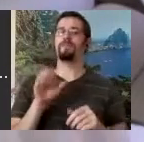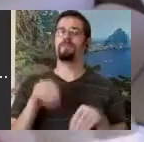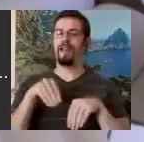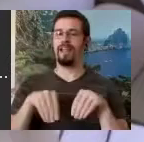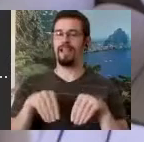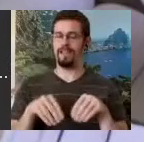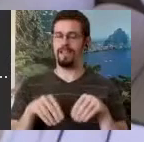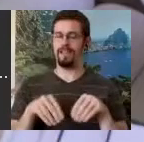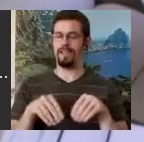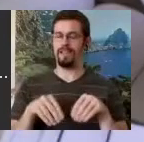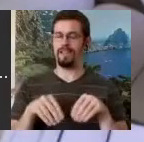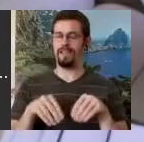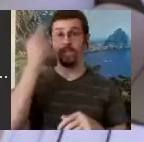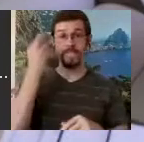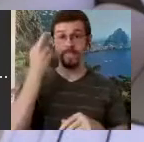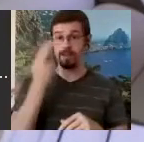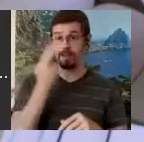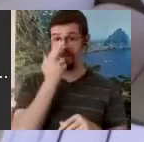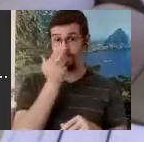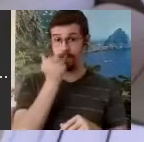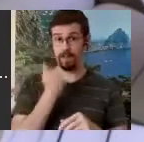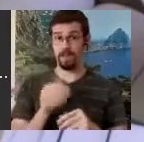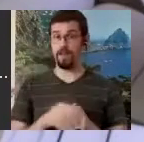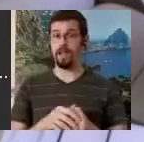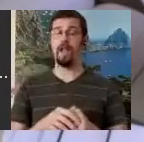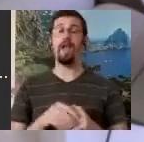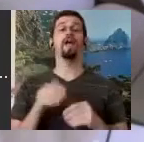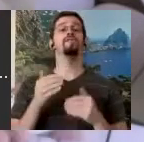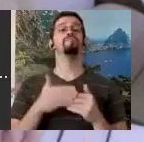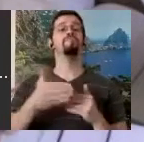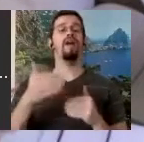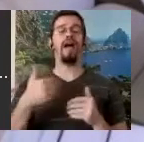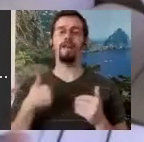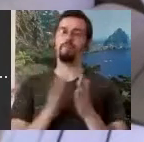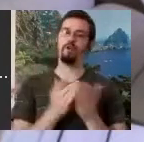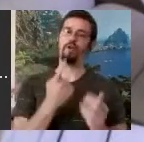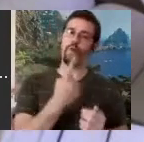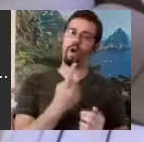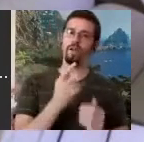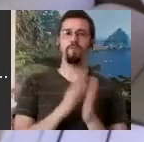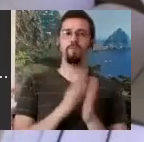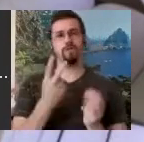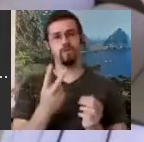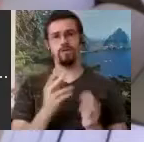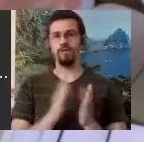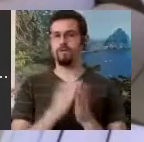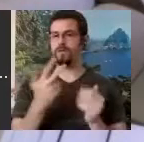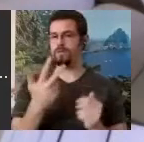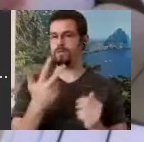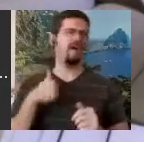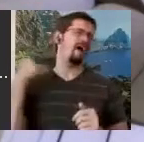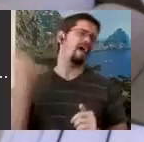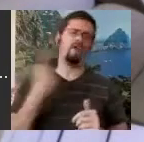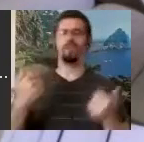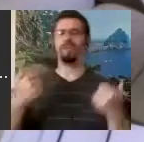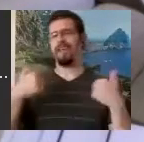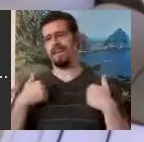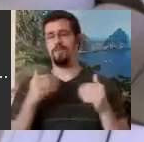had a Book One, a Book Two, a Book Three, a Book Four. I always had Book Ones, Book Twos, Book Threes, Book Fours. I even had them as a child when I was putting books together,